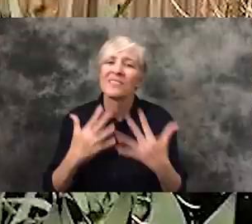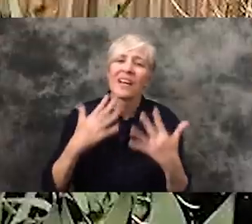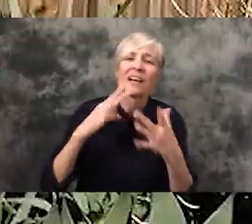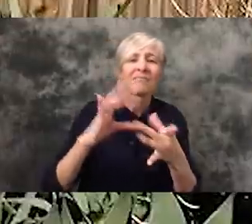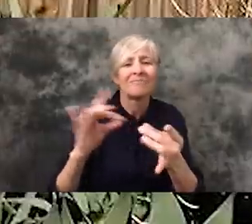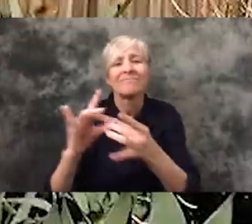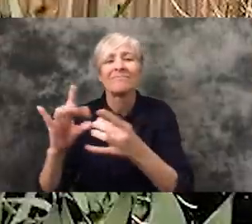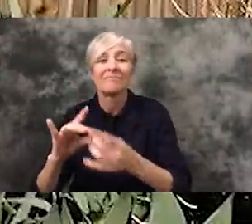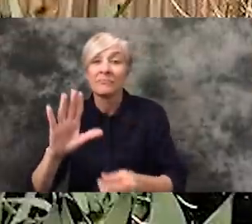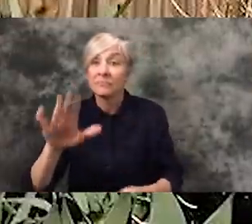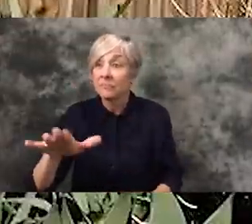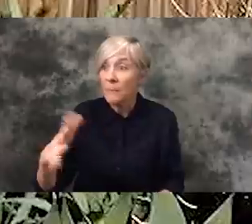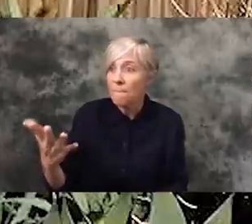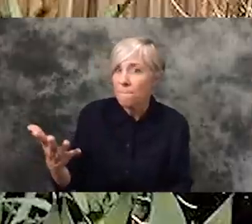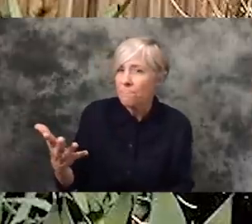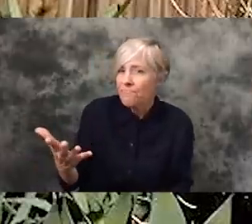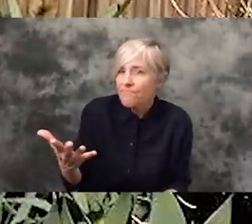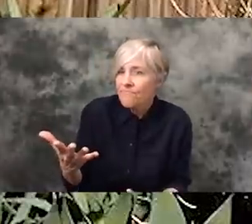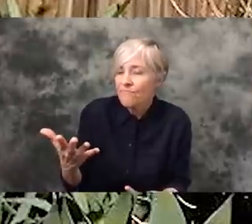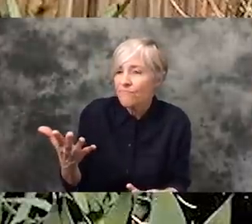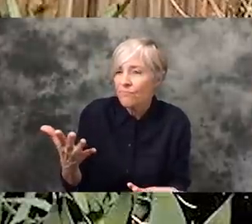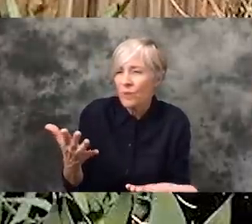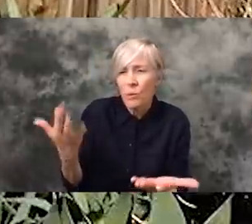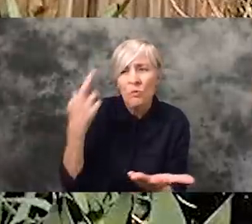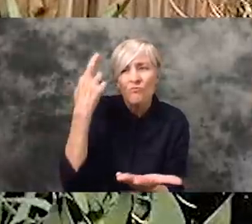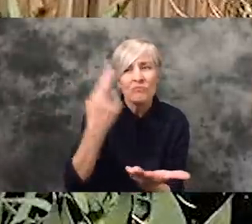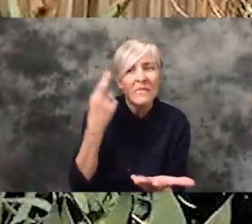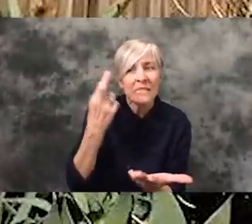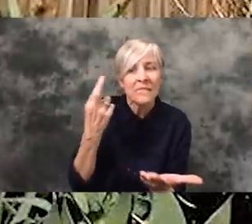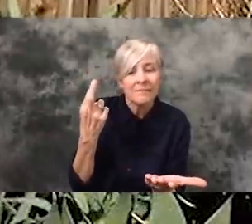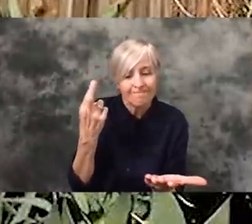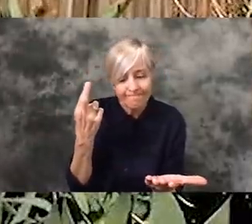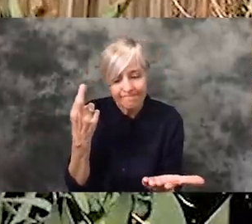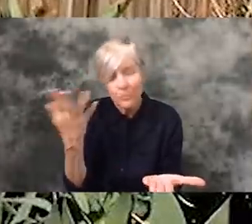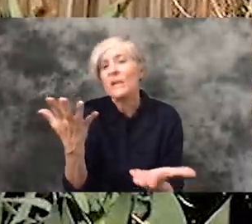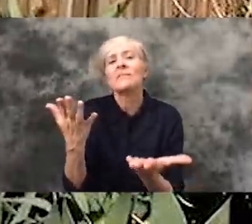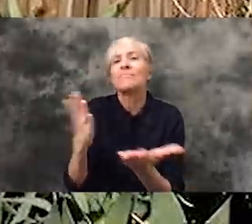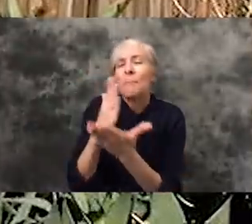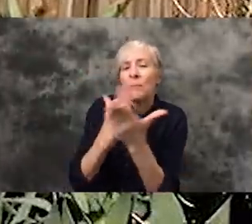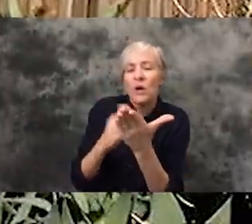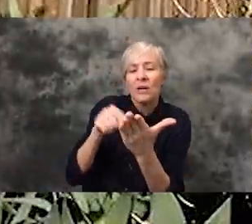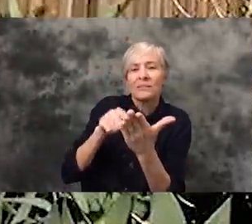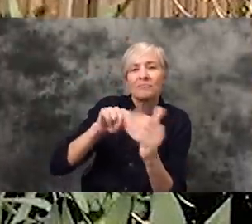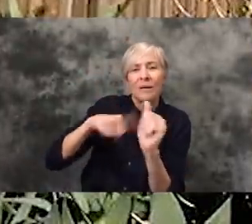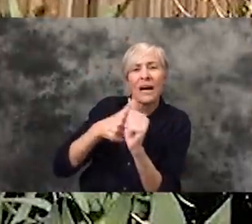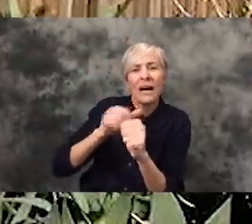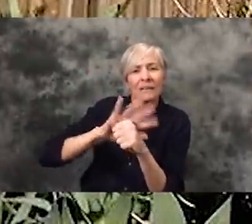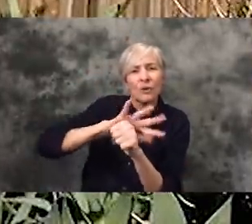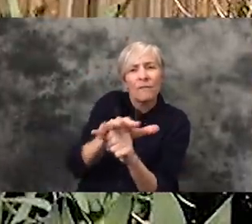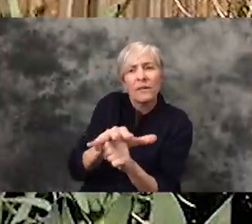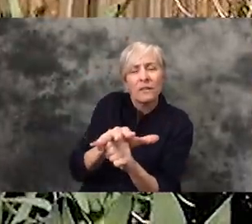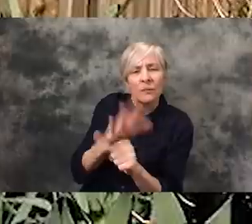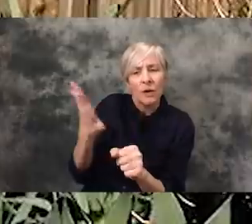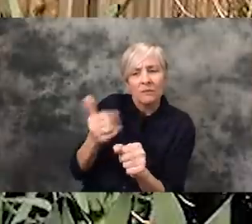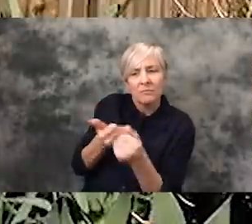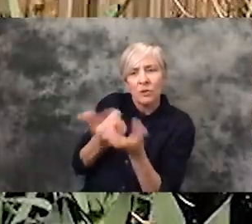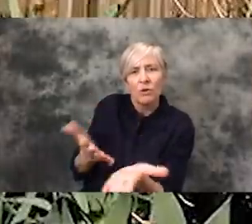Did they say like what reasoning or what you know thing behind COVID actually